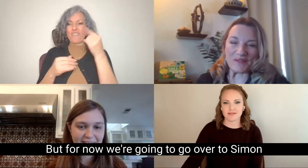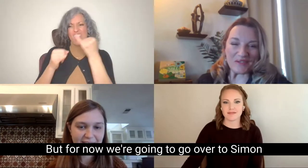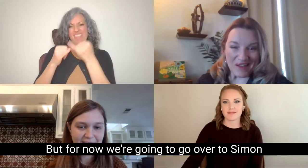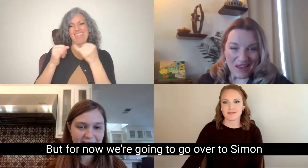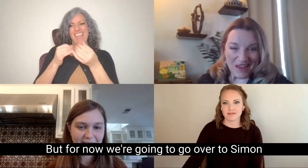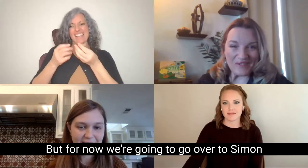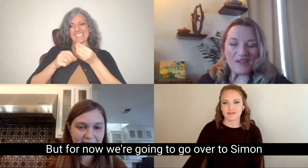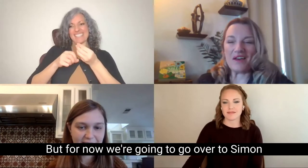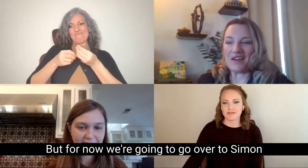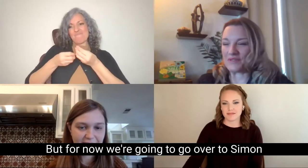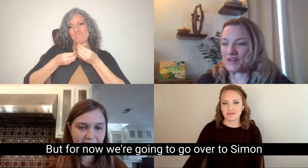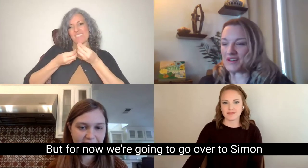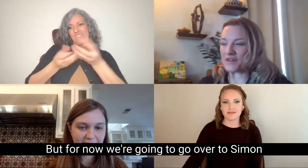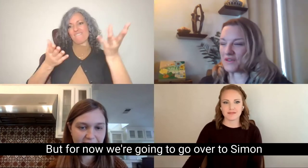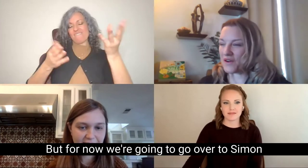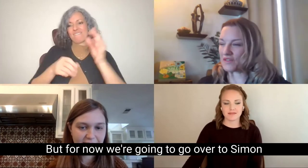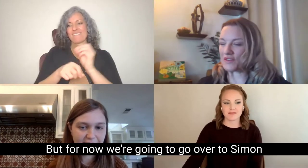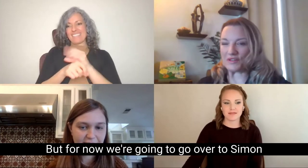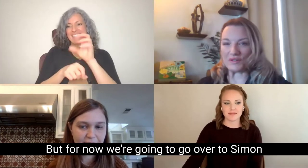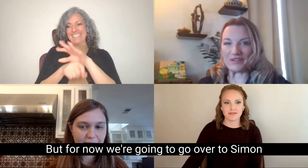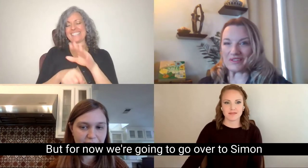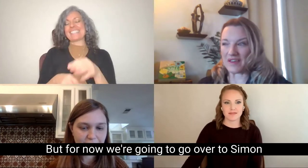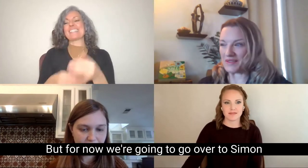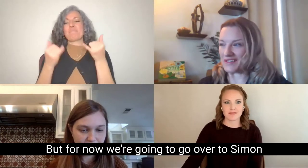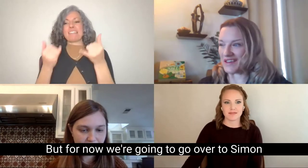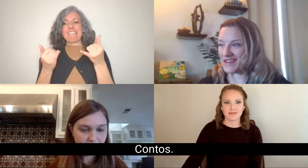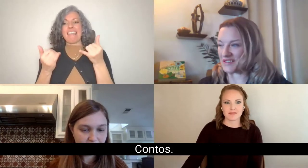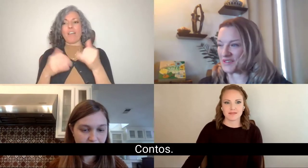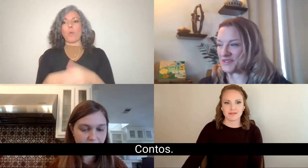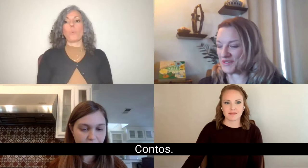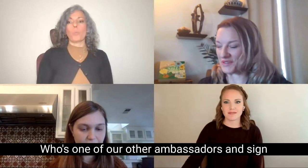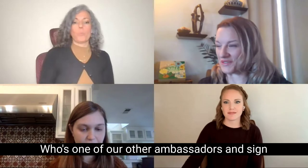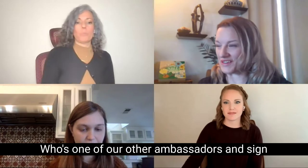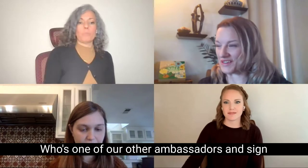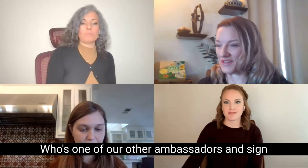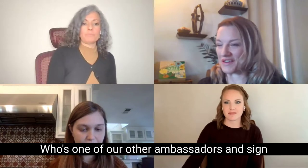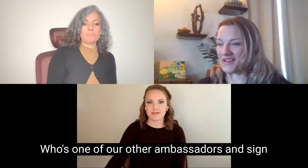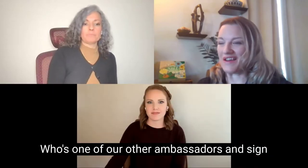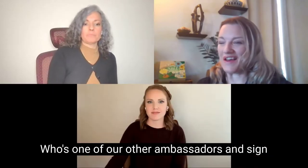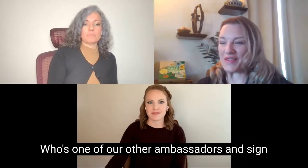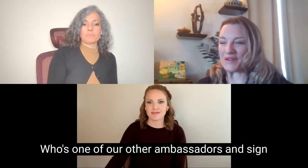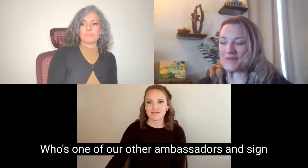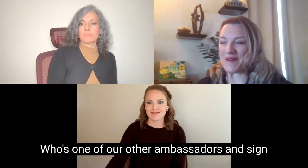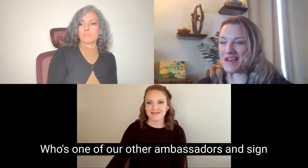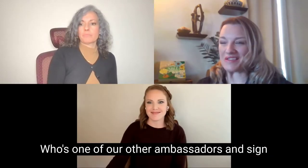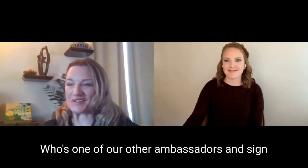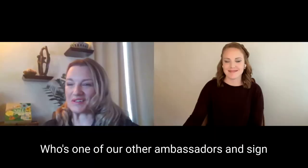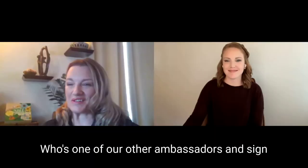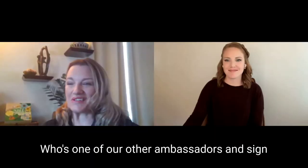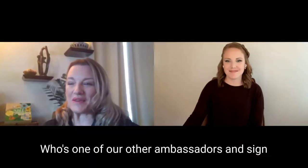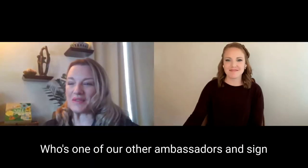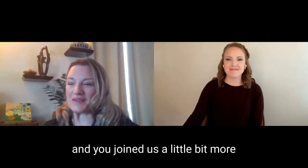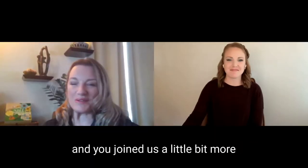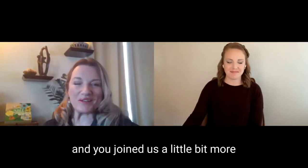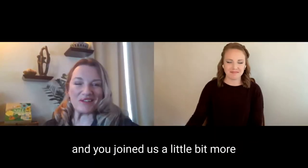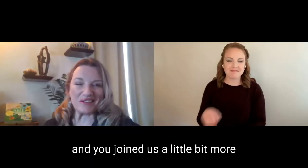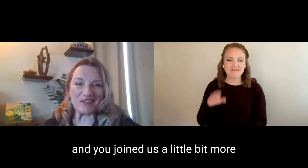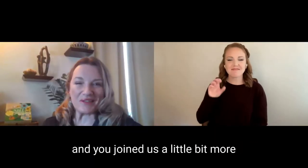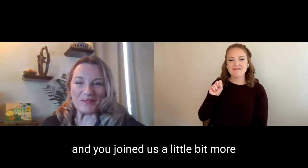But for now we're going to go over to Simon contos. Who's one of our other ambassadors and sign and you joined us a little bit more